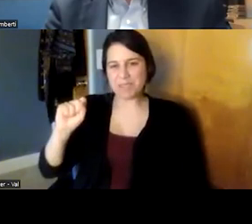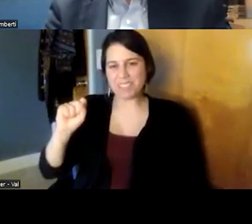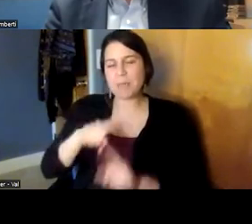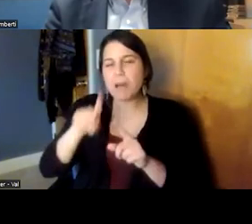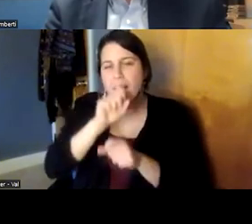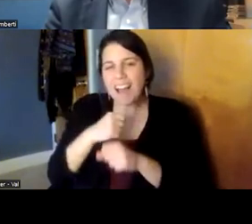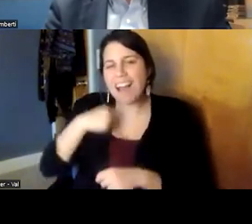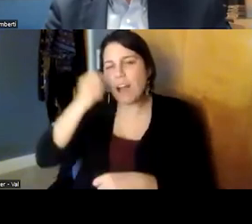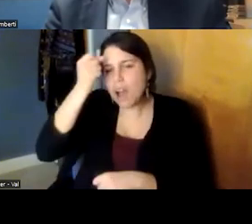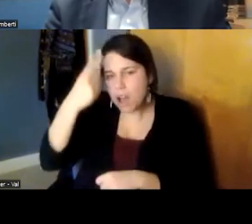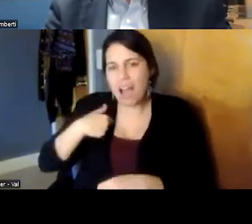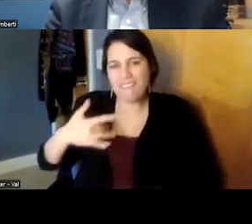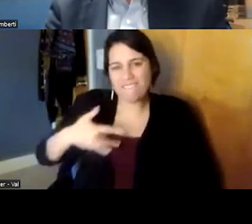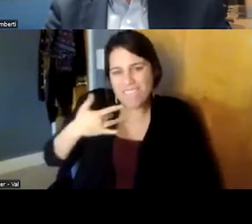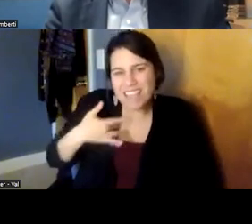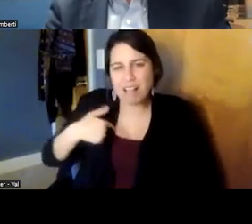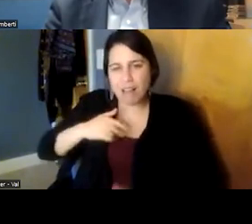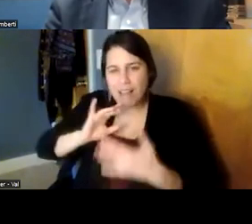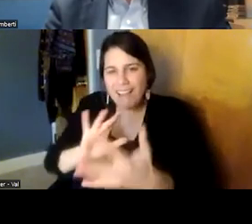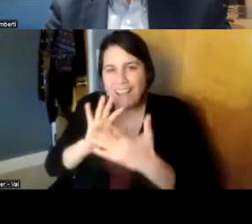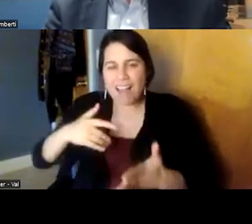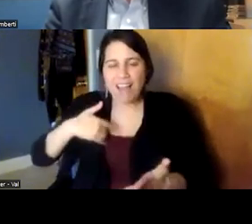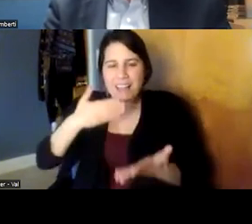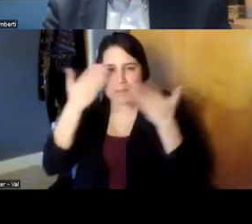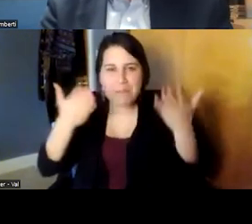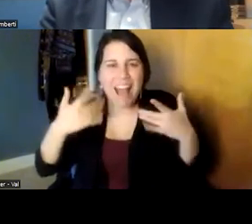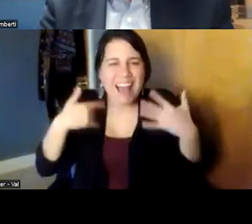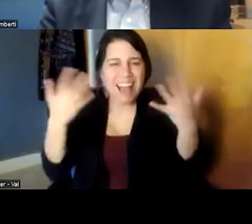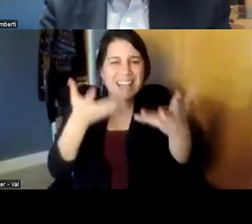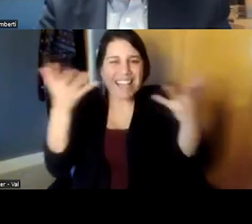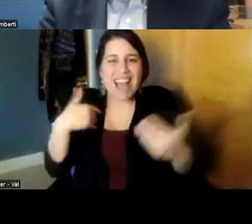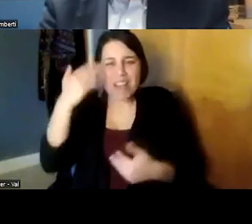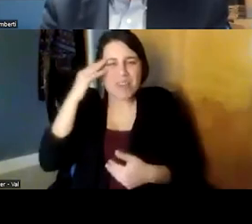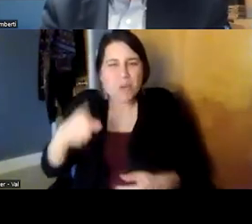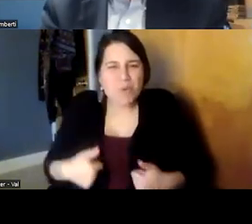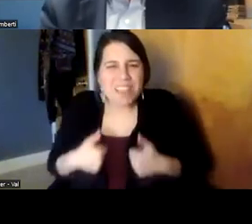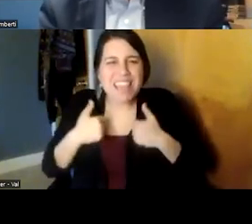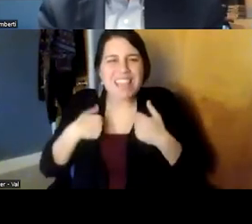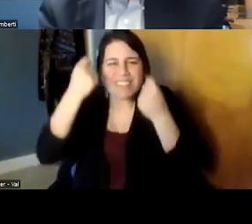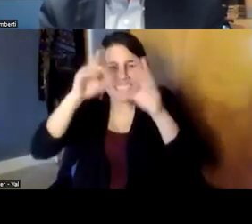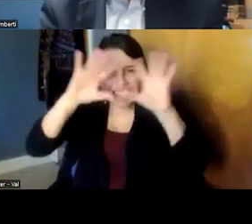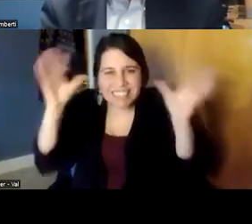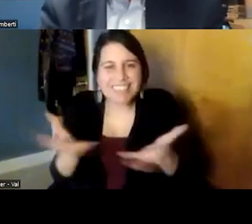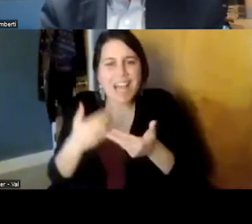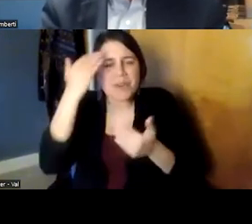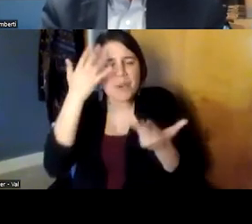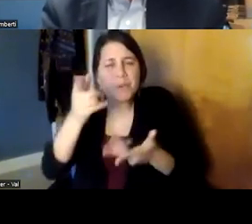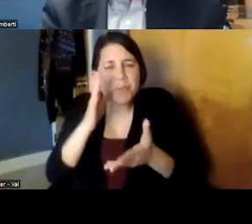feel i sense i smell i know where they live i know what they will say and it's just such a part of